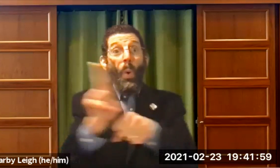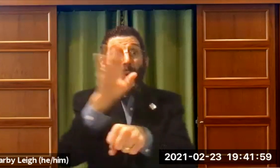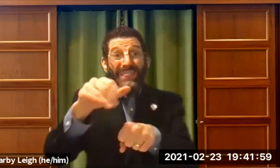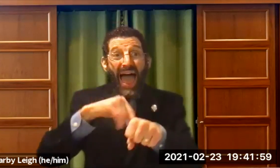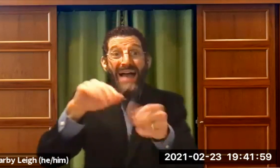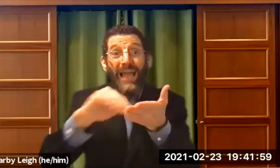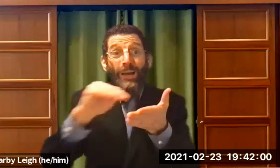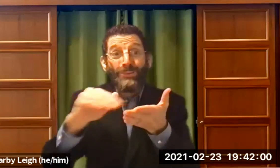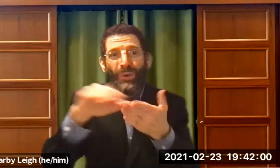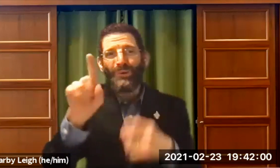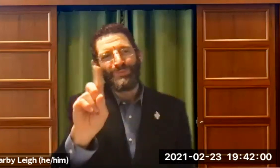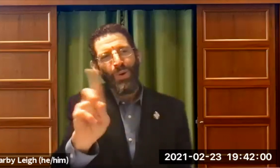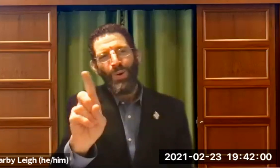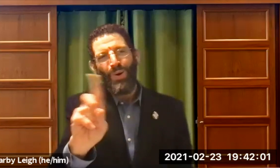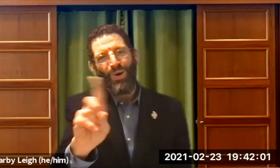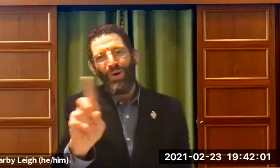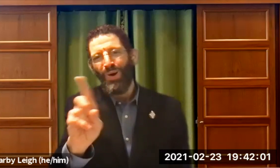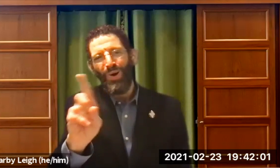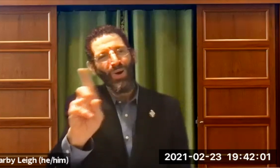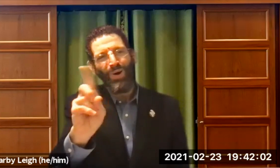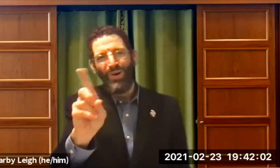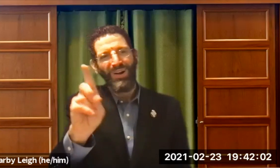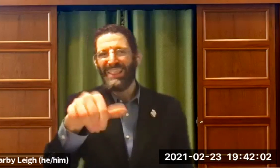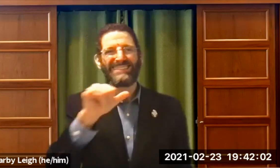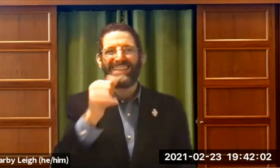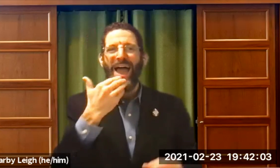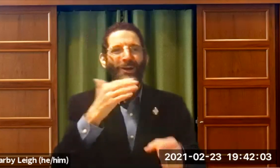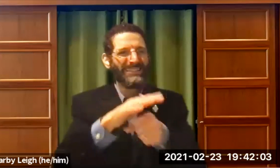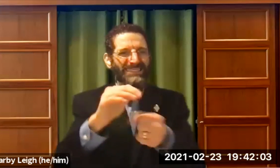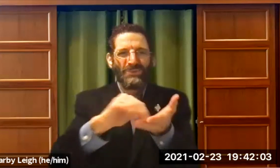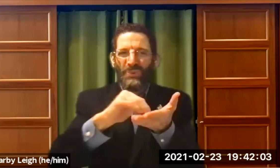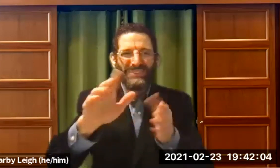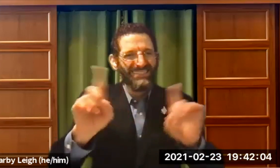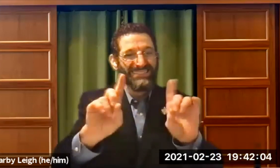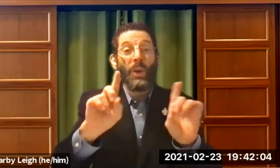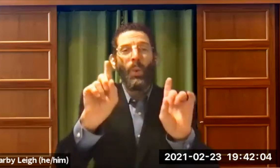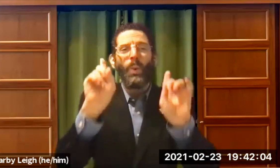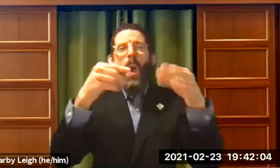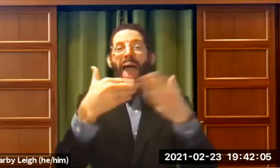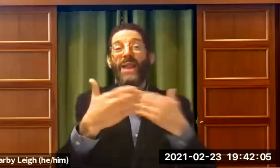Just like my mother. Just like my mother said no excuses, God said to Moses, no excuses